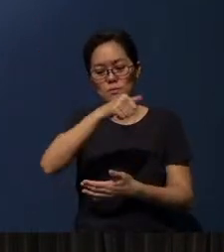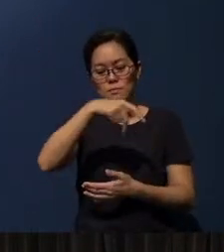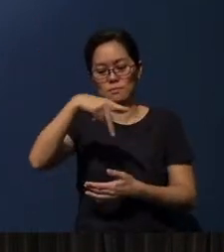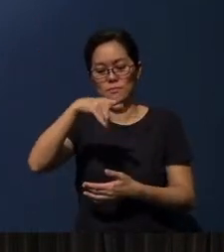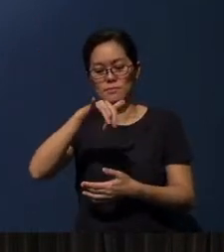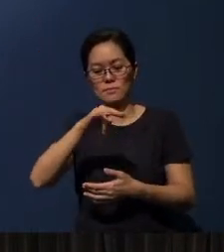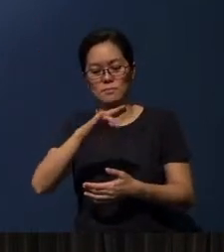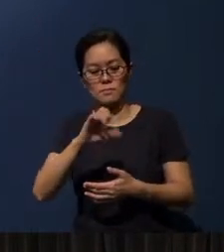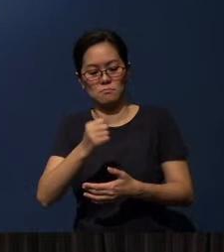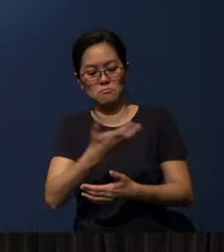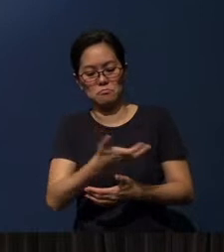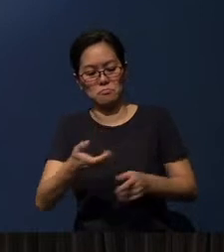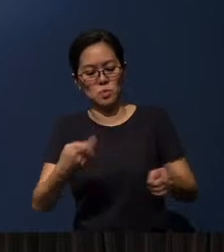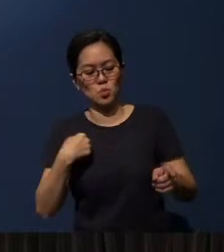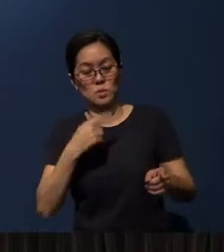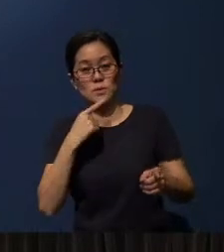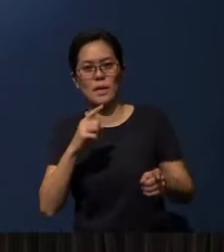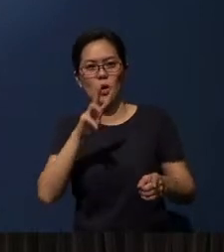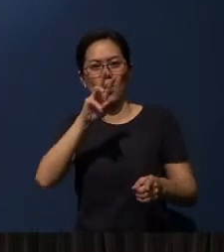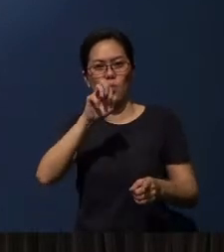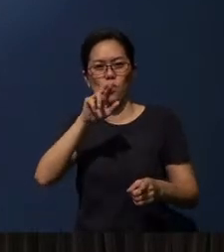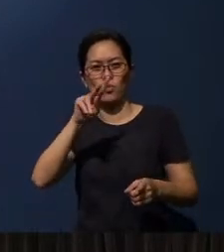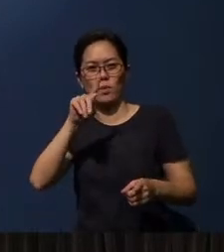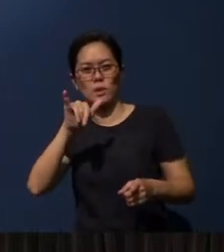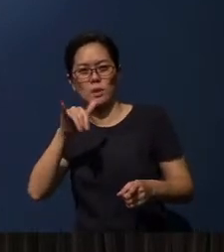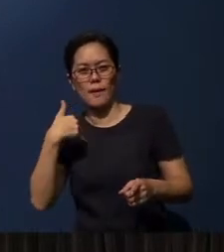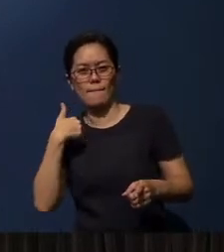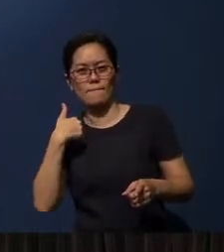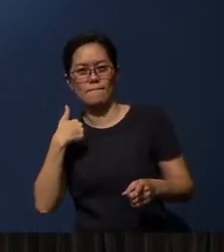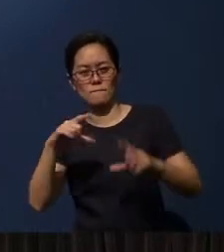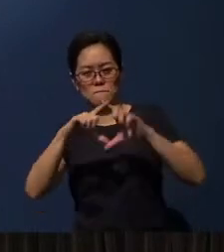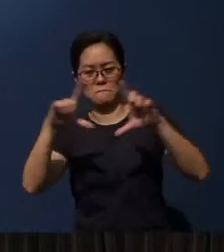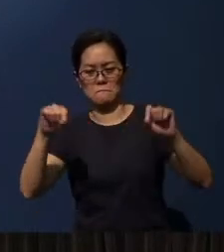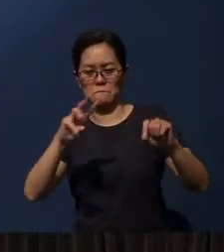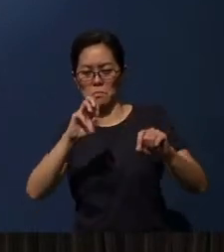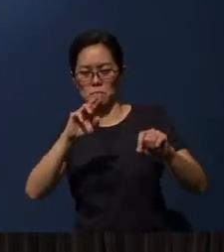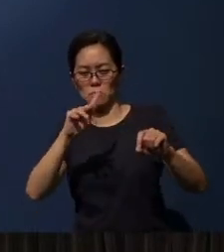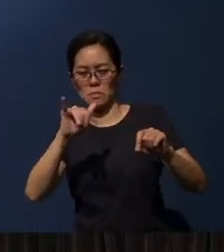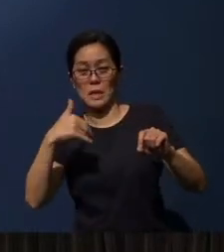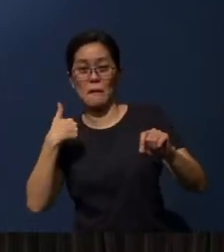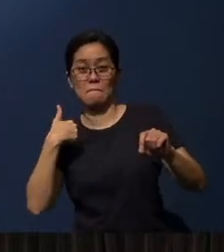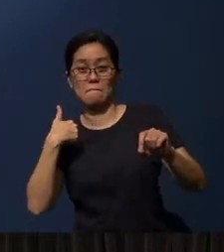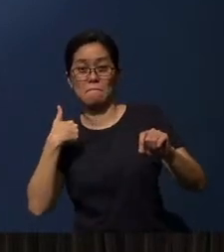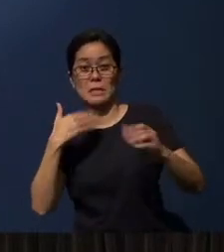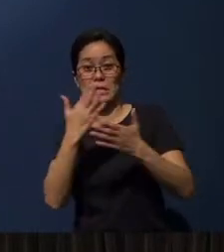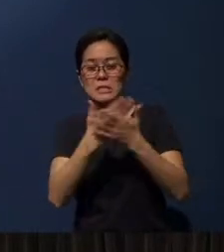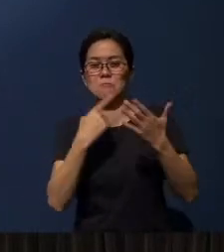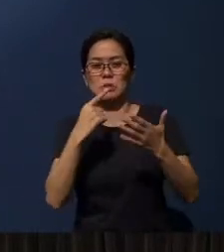we (would) talk about a warranty - does it come with a warranty? And some places they give you extended warranty.